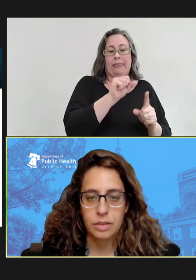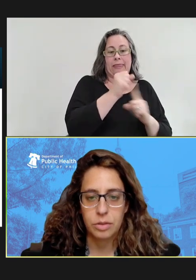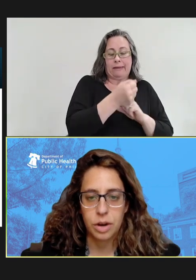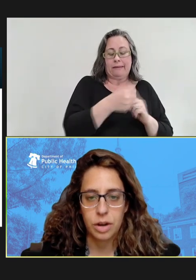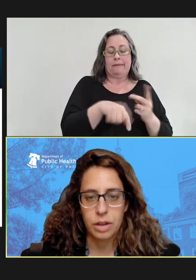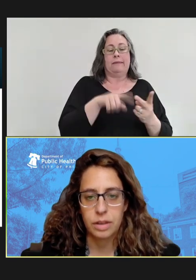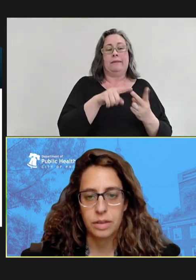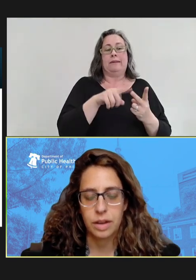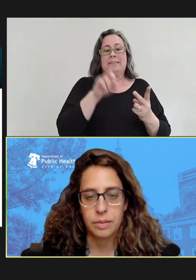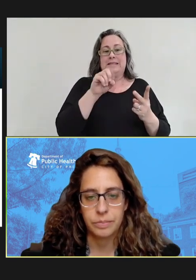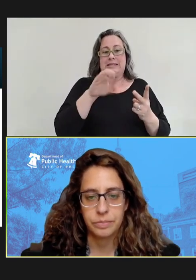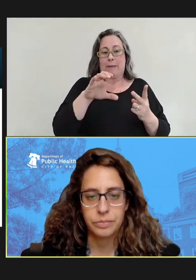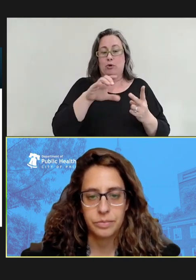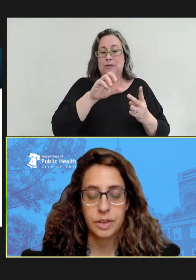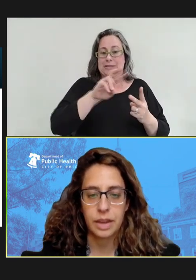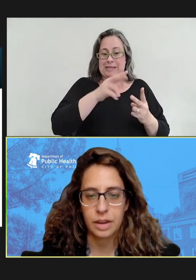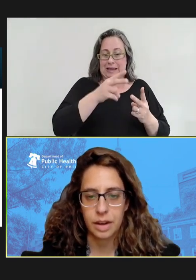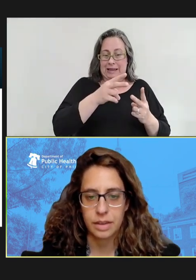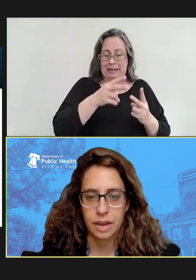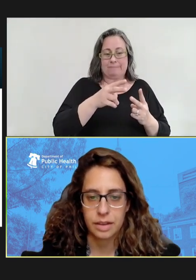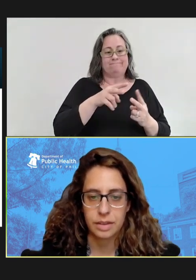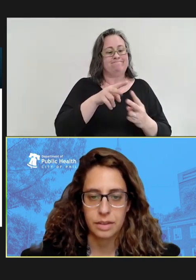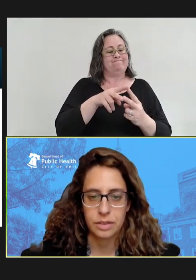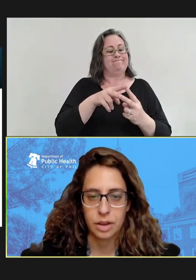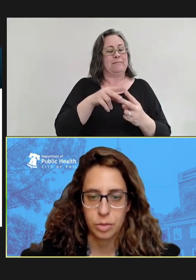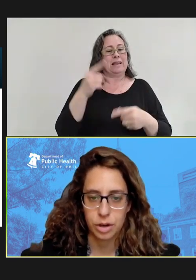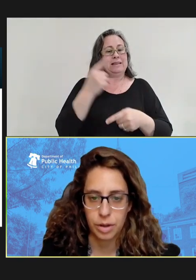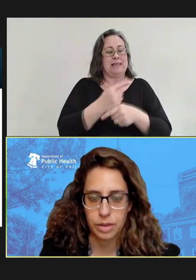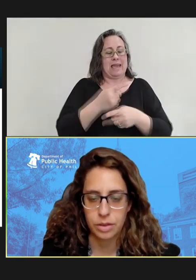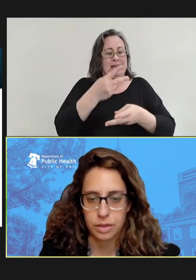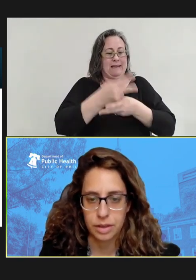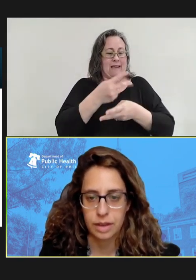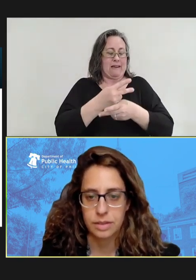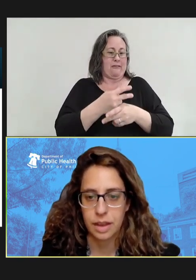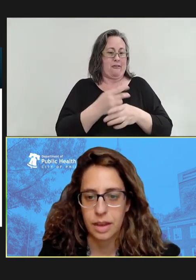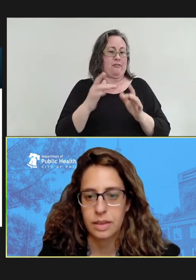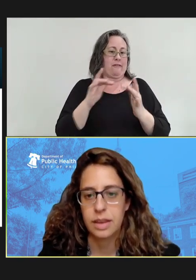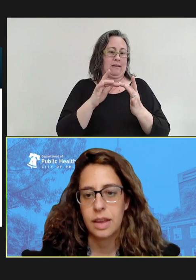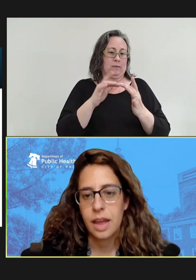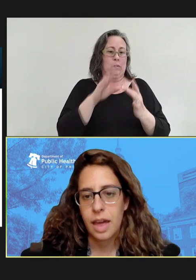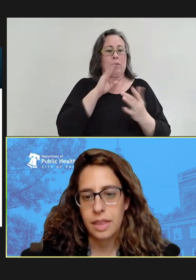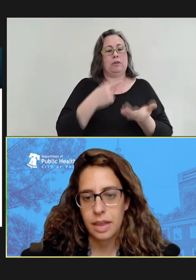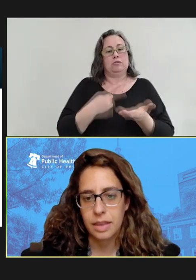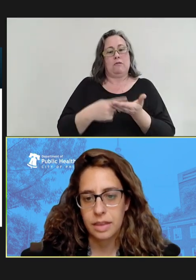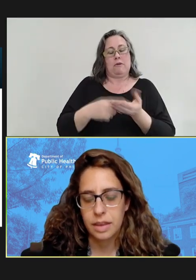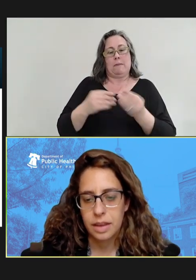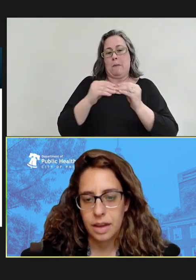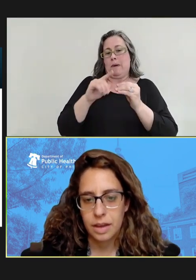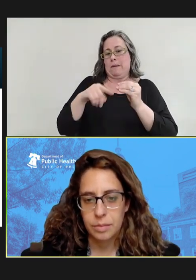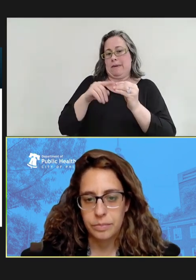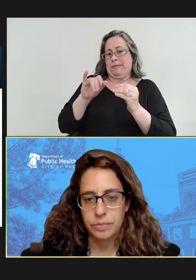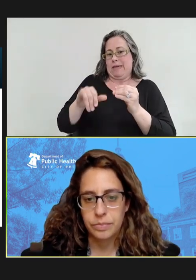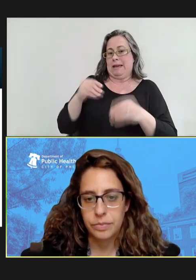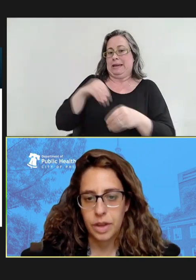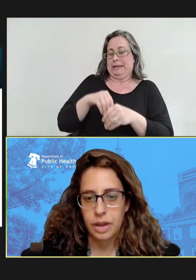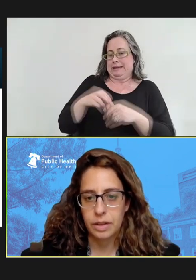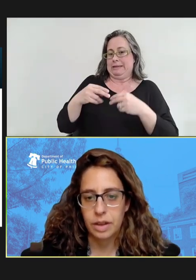were all daycare contacts. And I'll talk more about those in the next slide. And then our